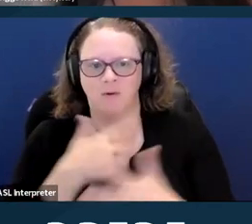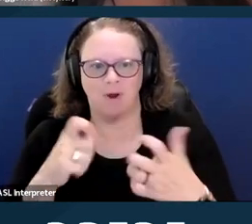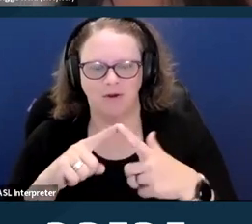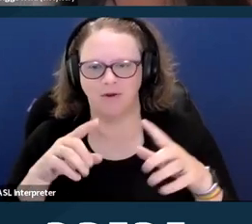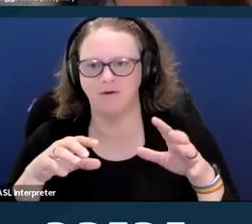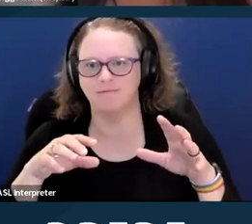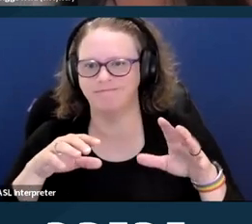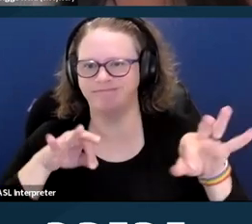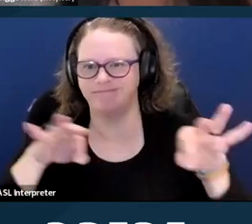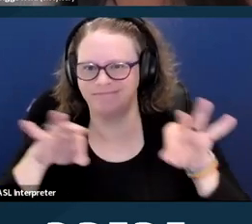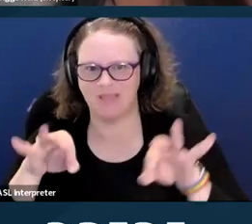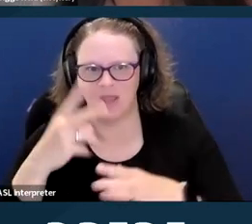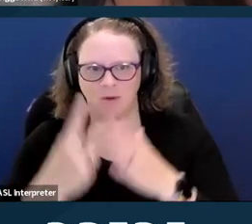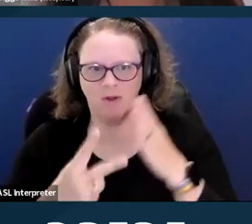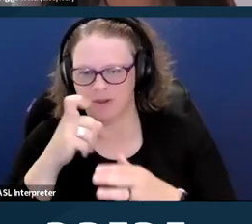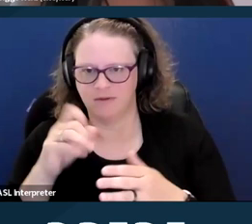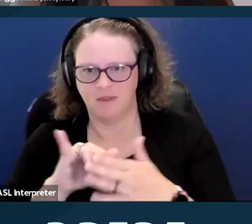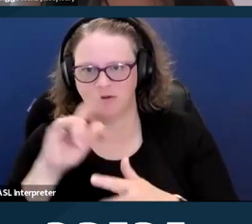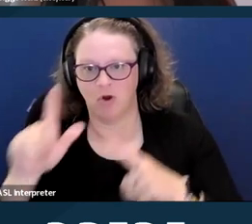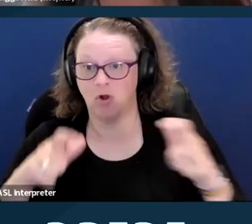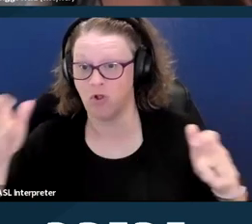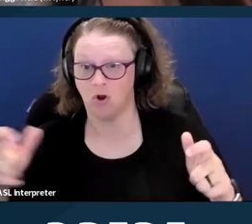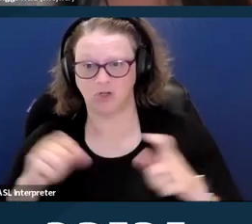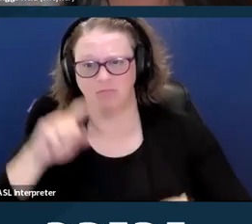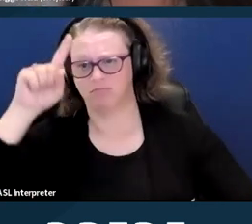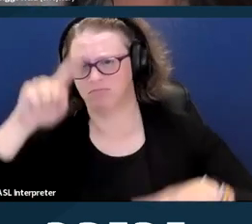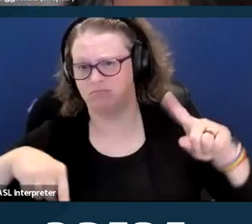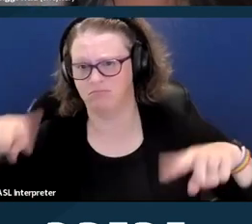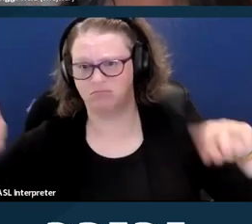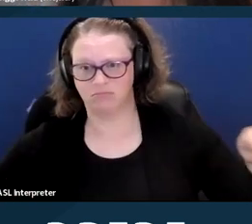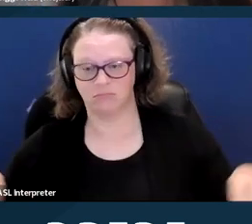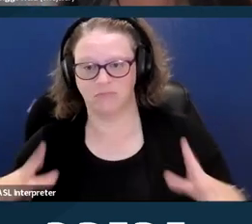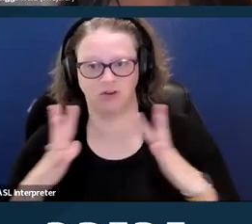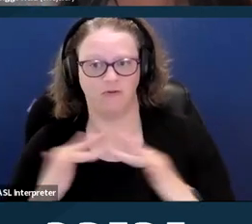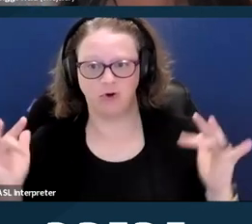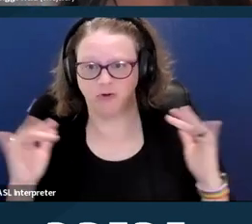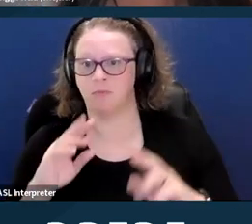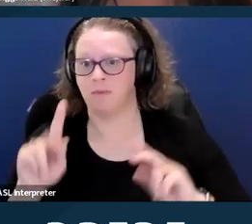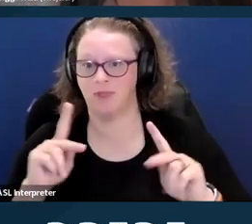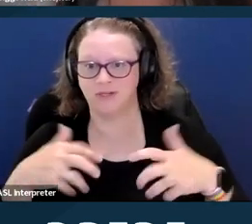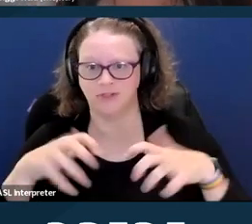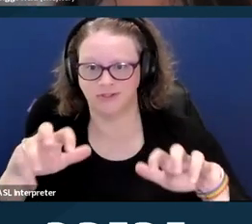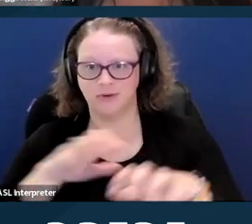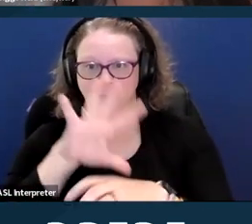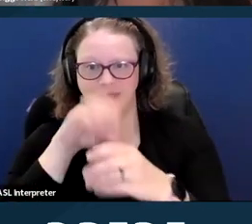These are large and incredibly diverse populations in the disability community and that can sometimes be hard to define,